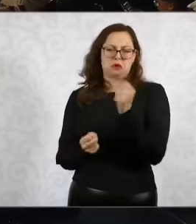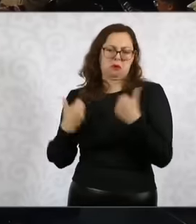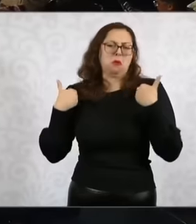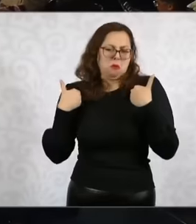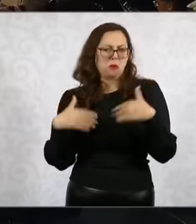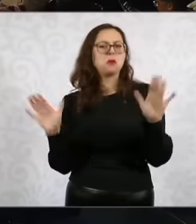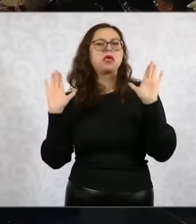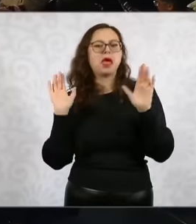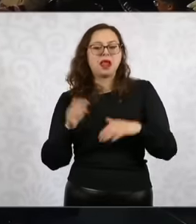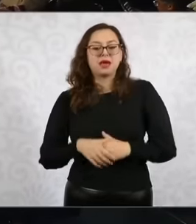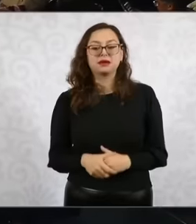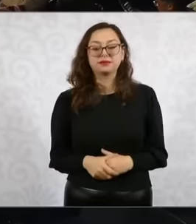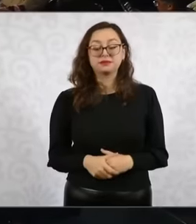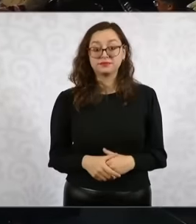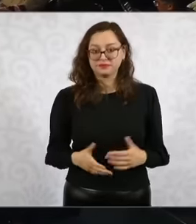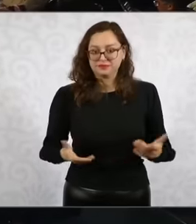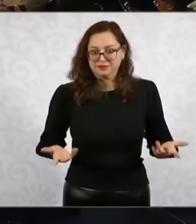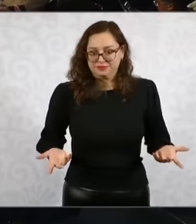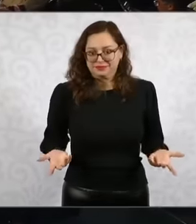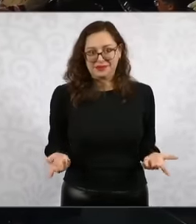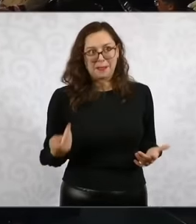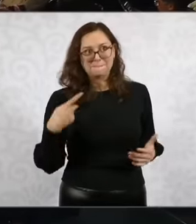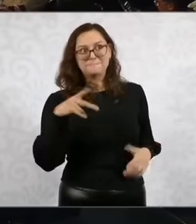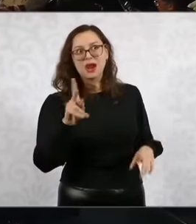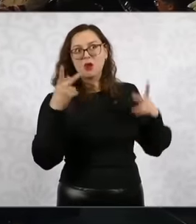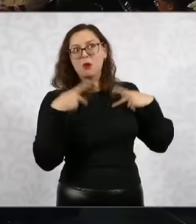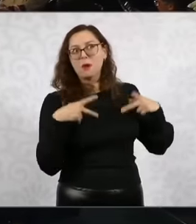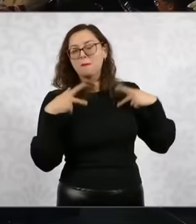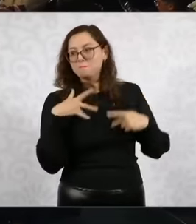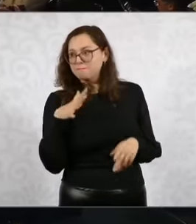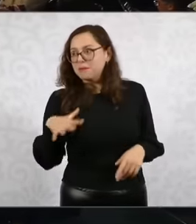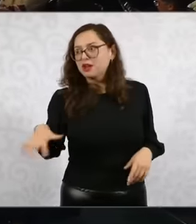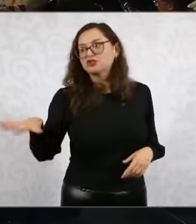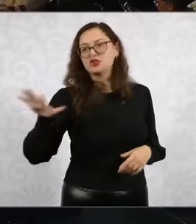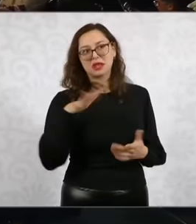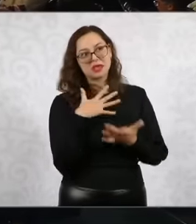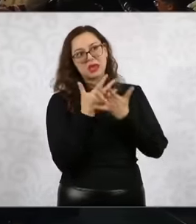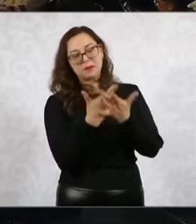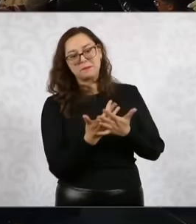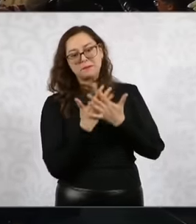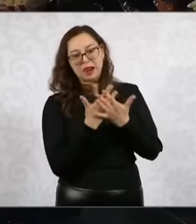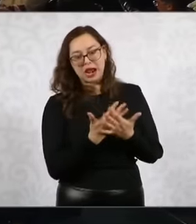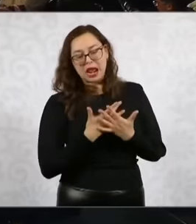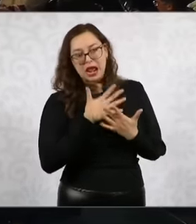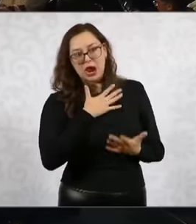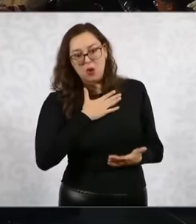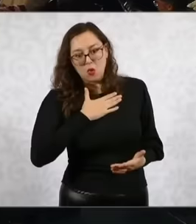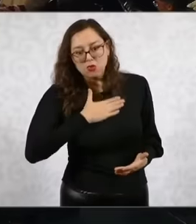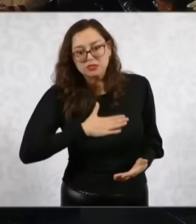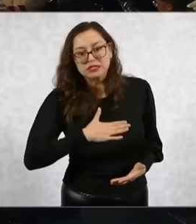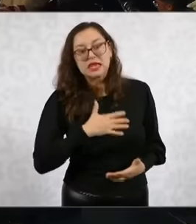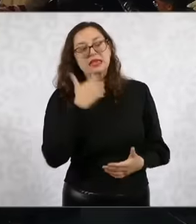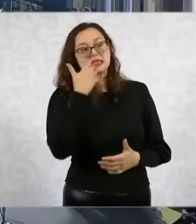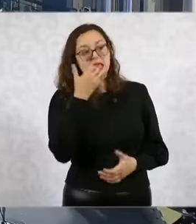history say to the people who continue to wait for justice that insists on this trial of the former presidents?